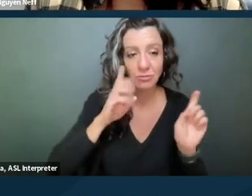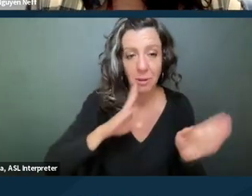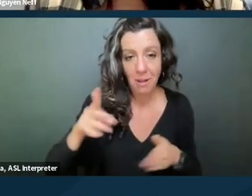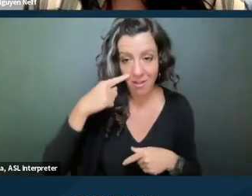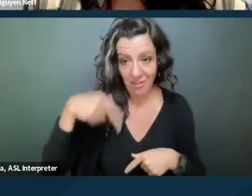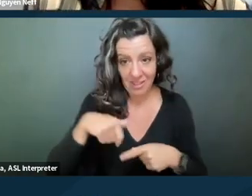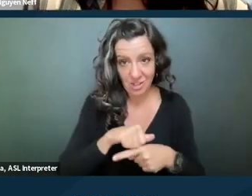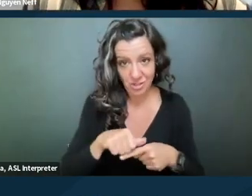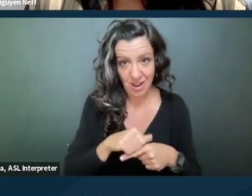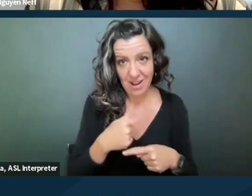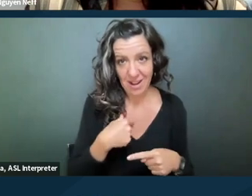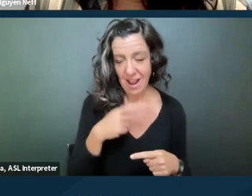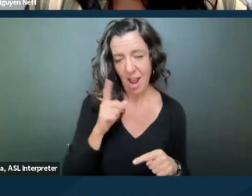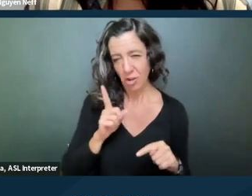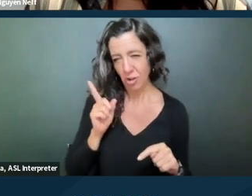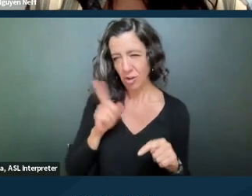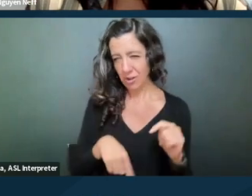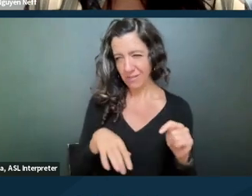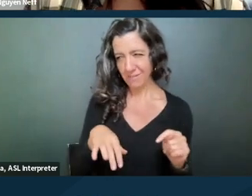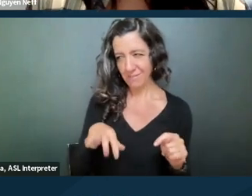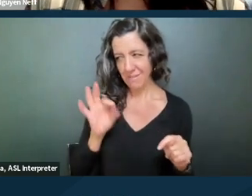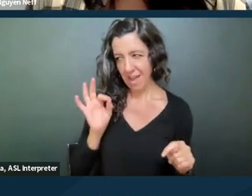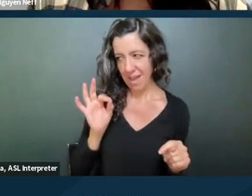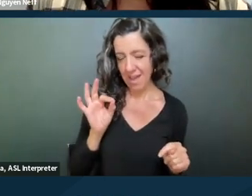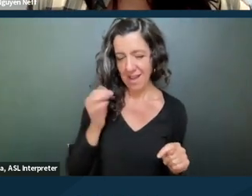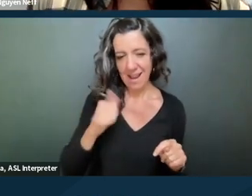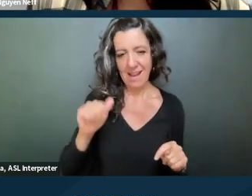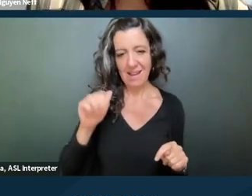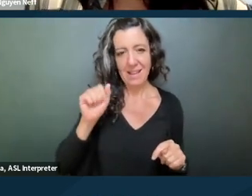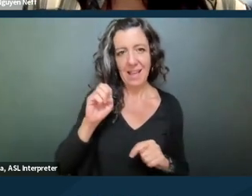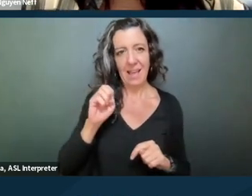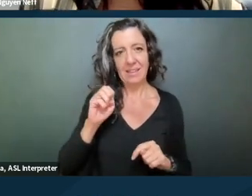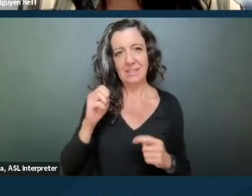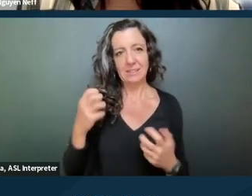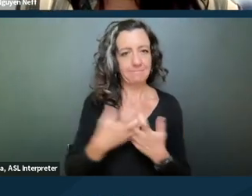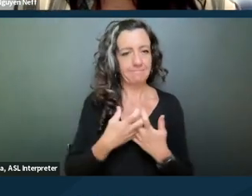I couldn't find a case that was sort of directly on point with disability discrimination.